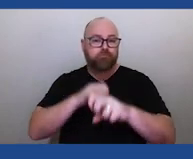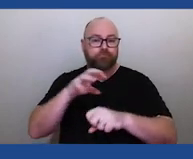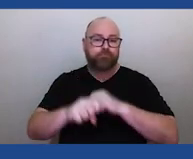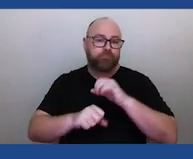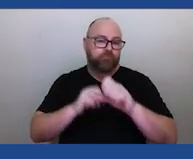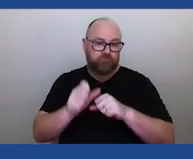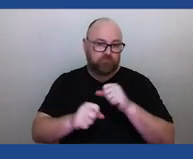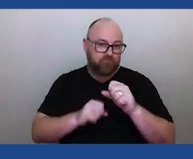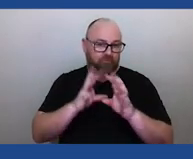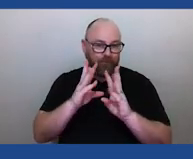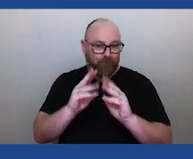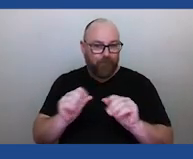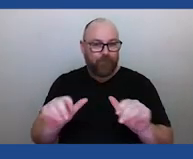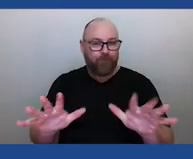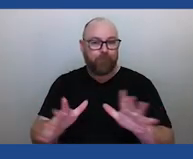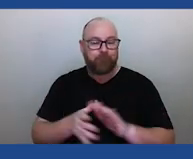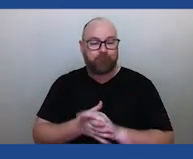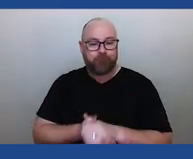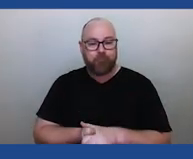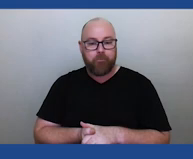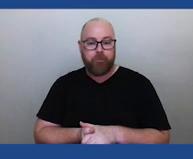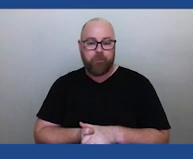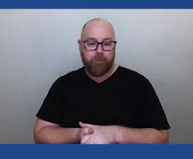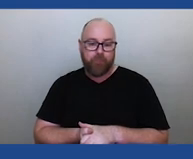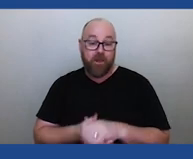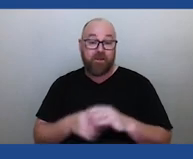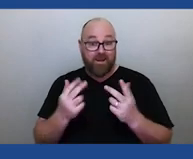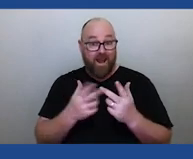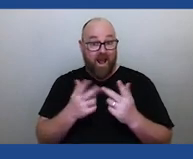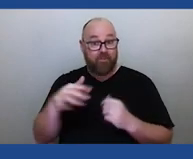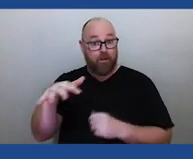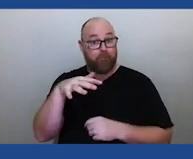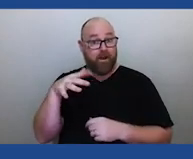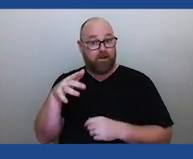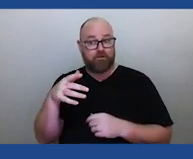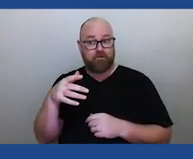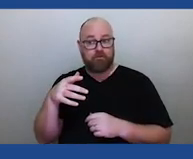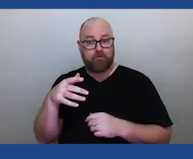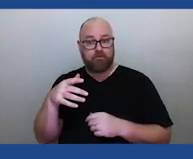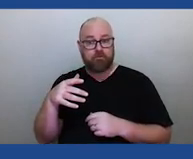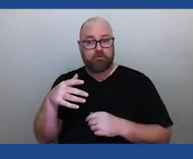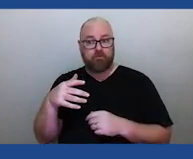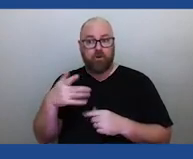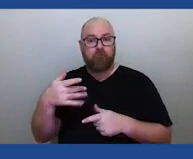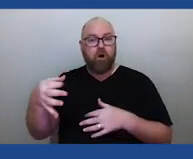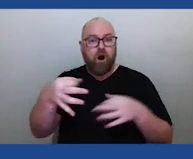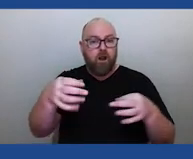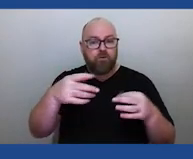and the Pacific and other parts of the world that are very low level, very low elevation